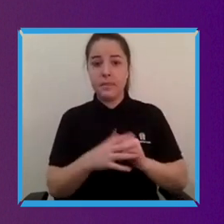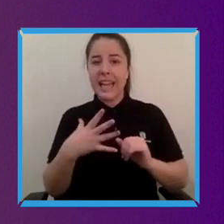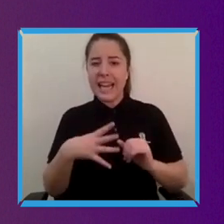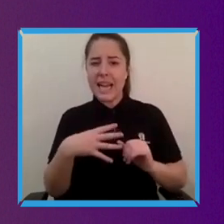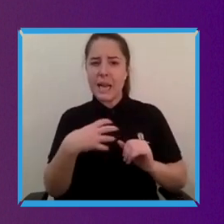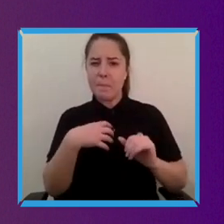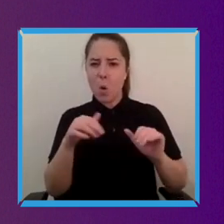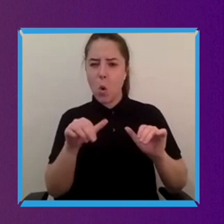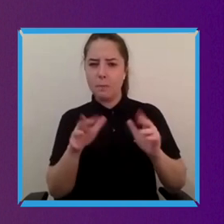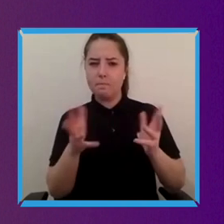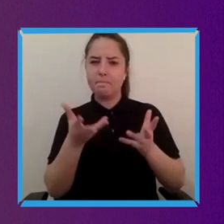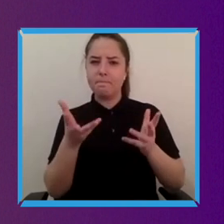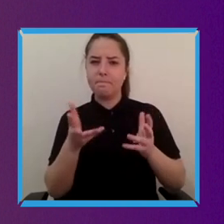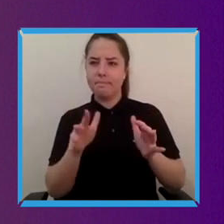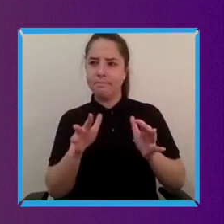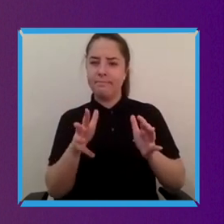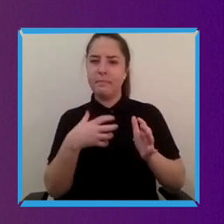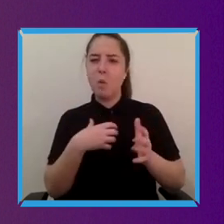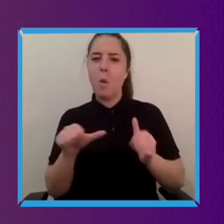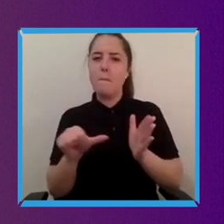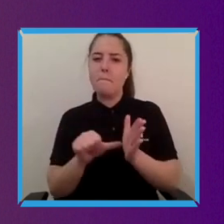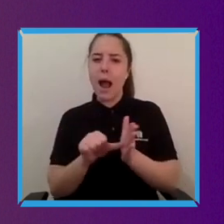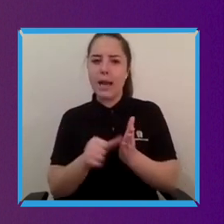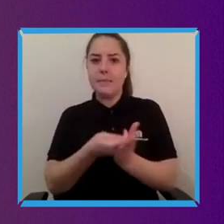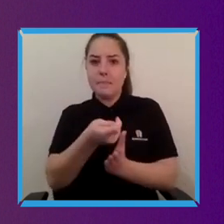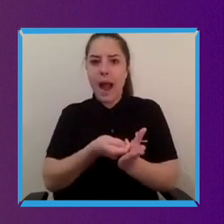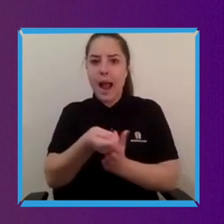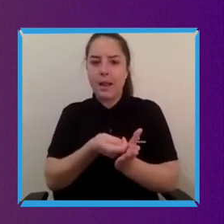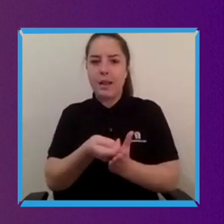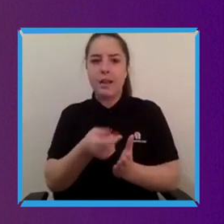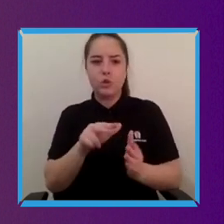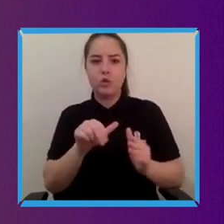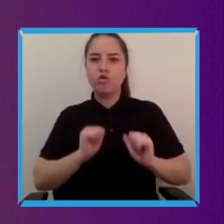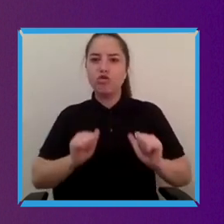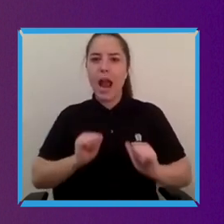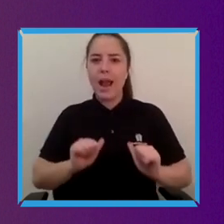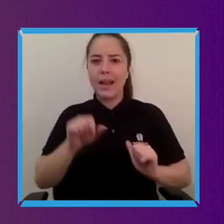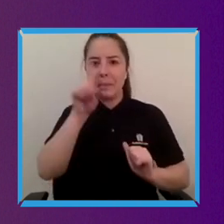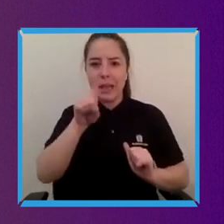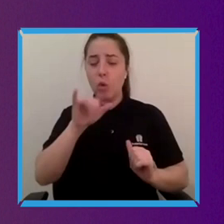in that pipeline of like training people, scholarships whatever, whatever it need is to make sure that the disability